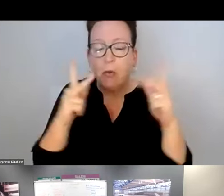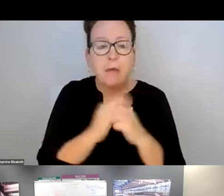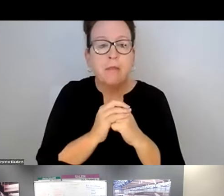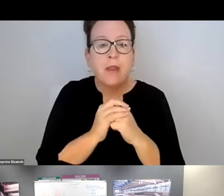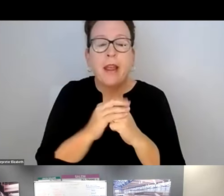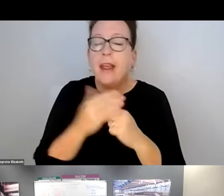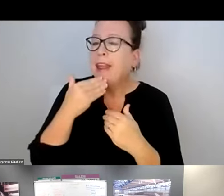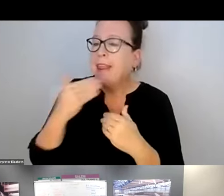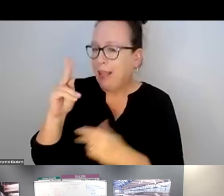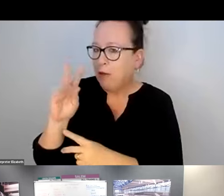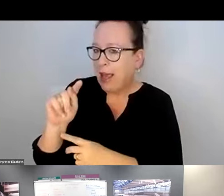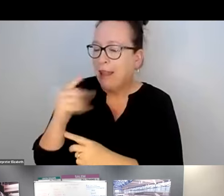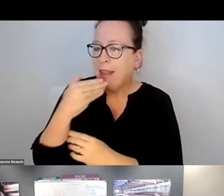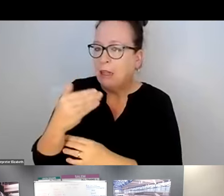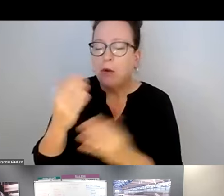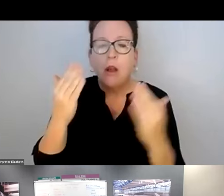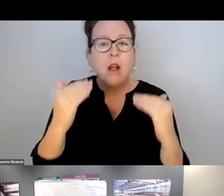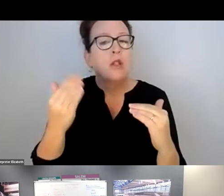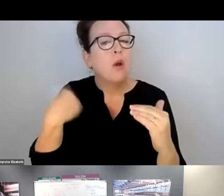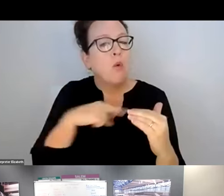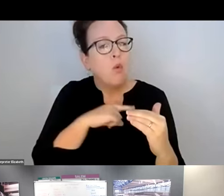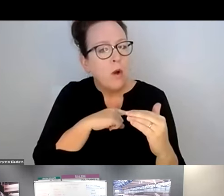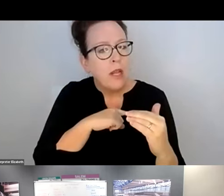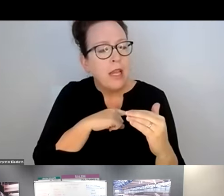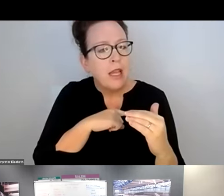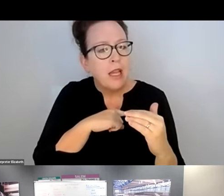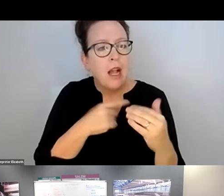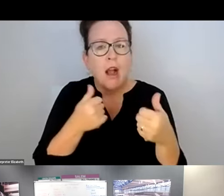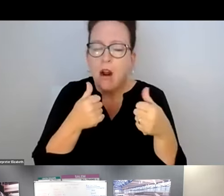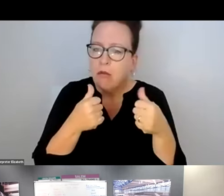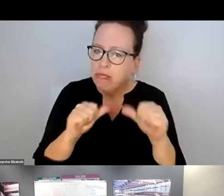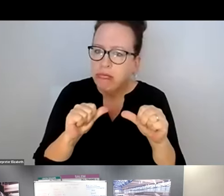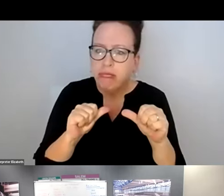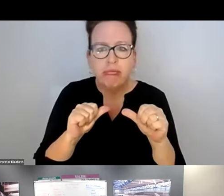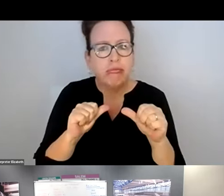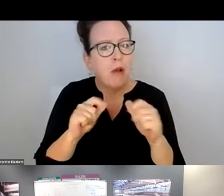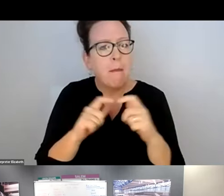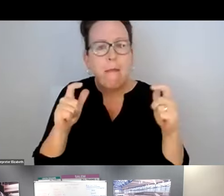SO, CAN EVERYONE HEAR ME OKAY? YES. THANKS.